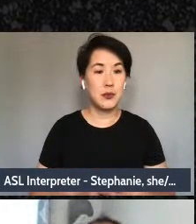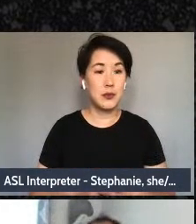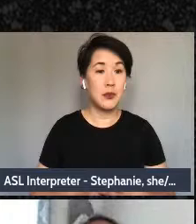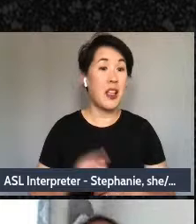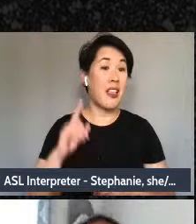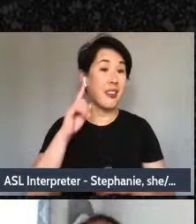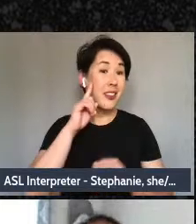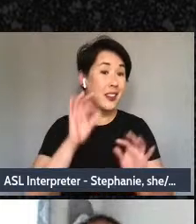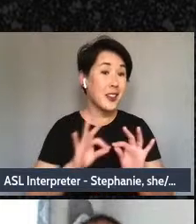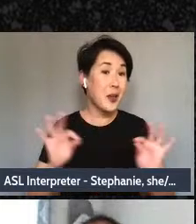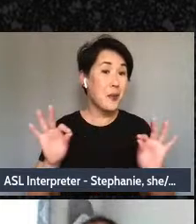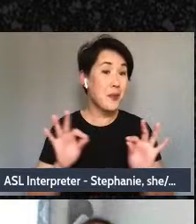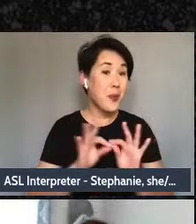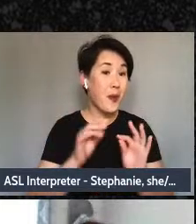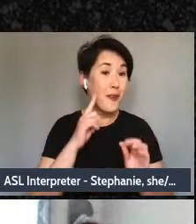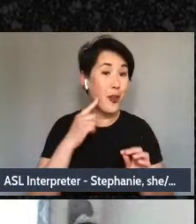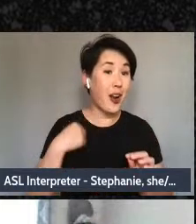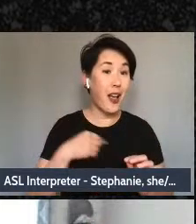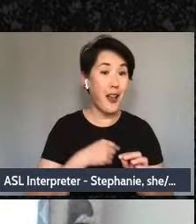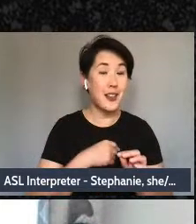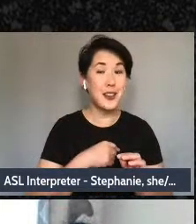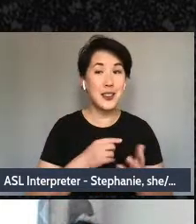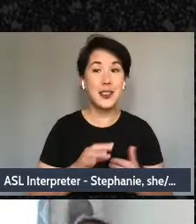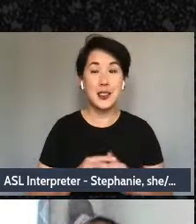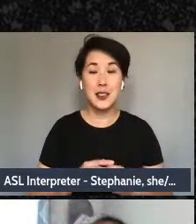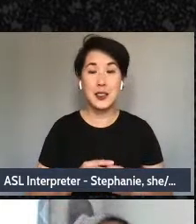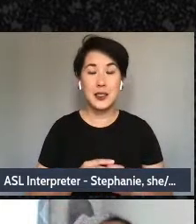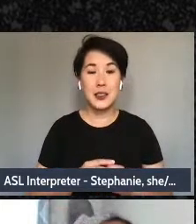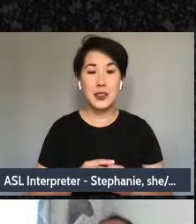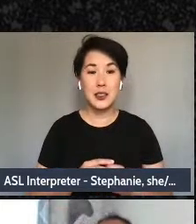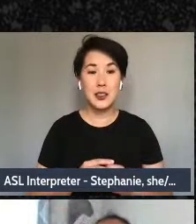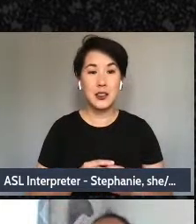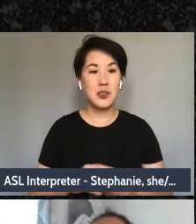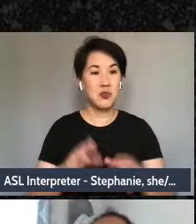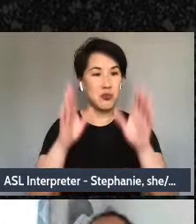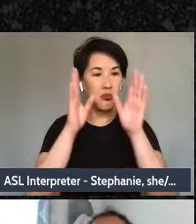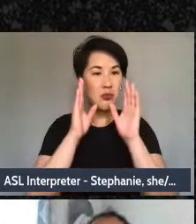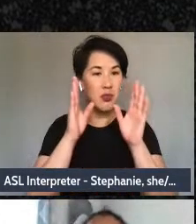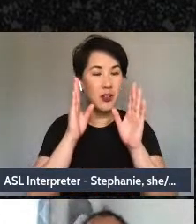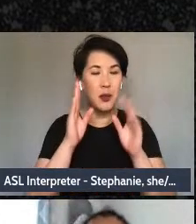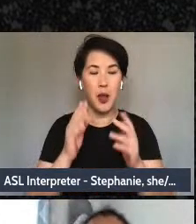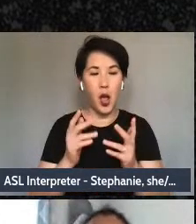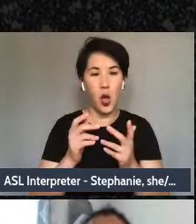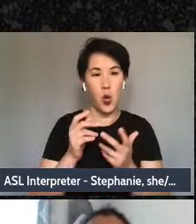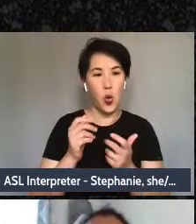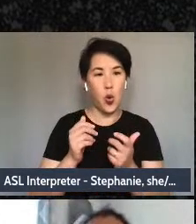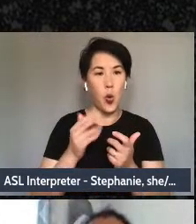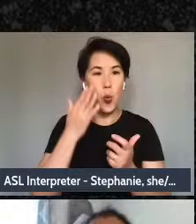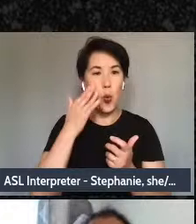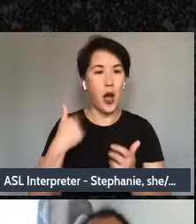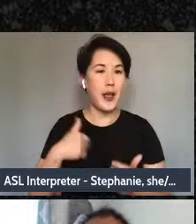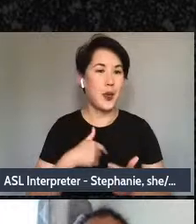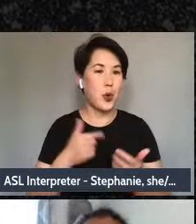in all of this put attention on what it is we are here for, what it is we want to do